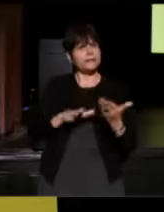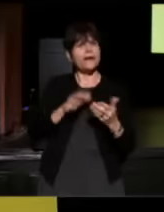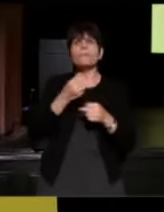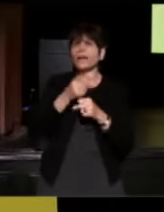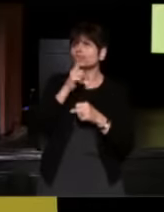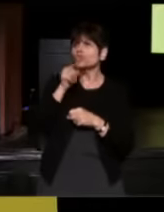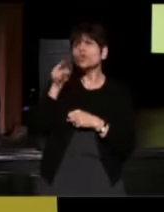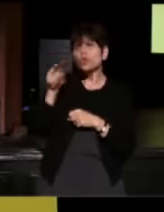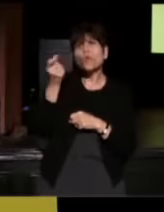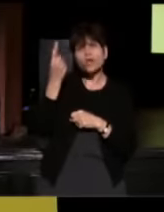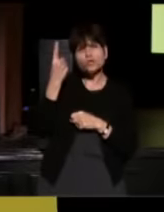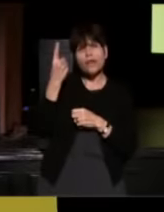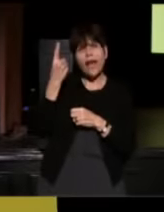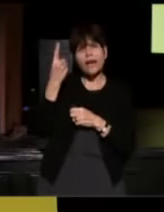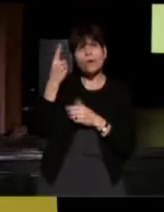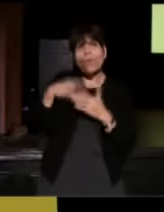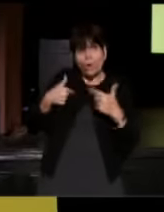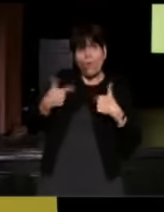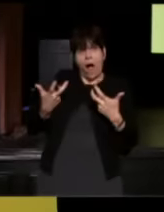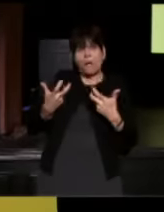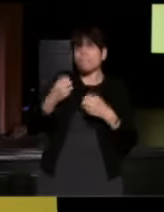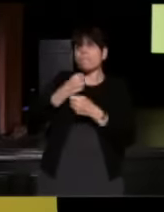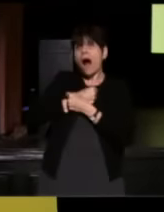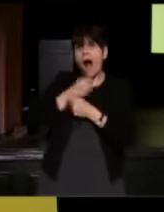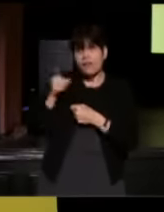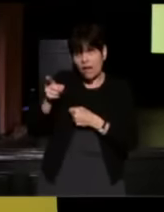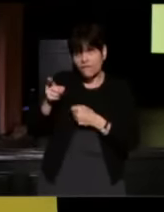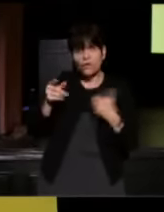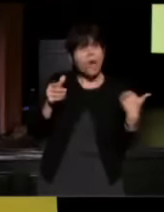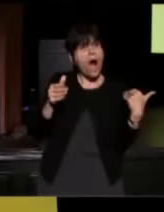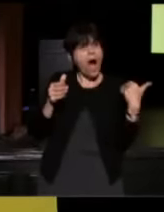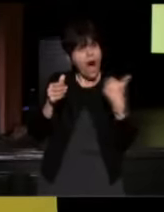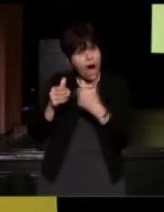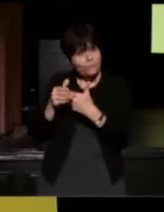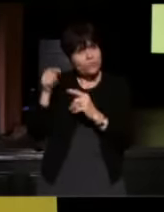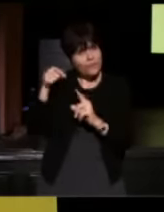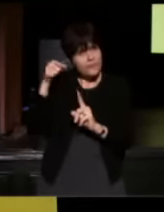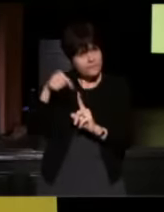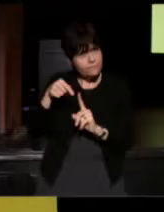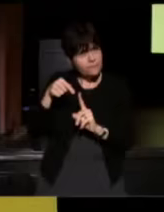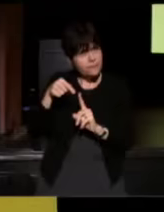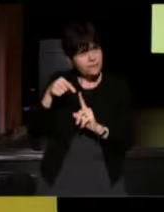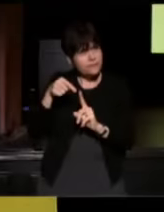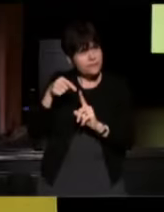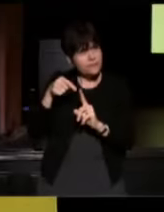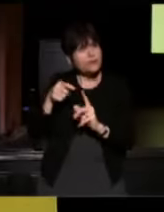that my love for you up to this point was as much here as it could be